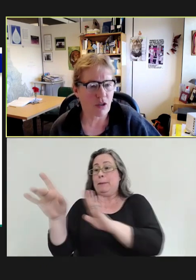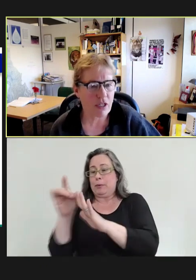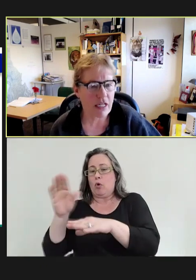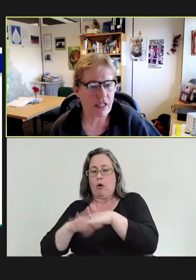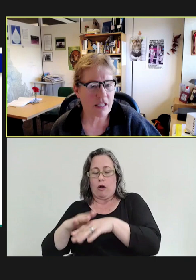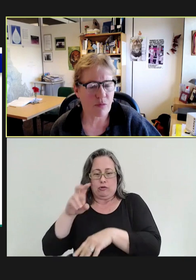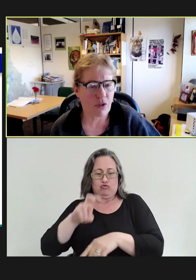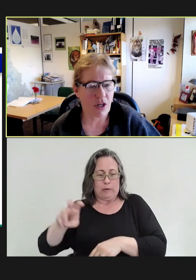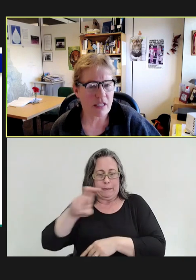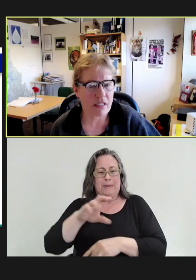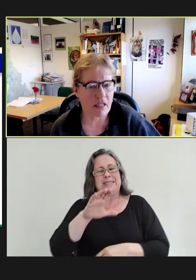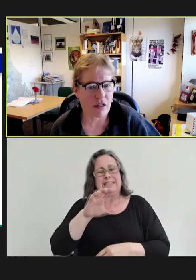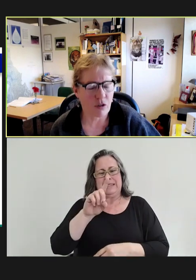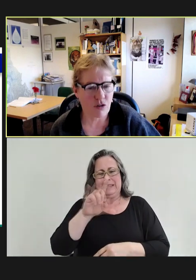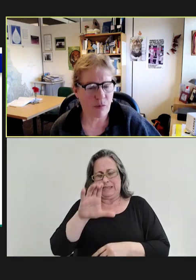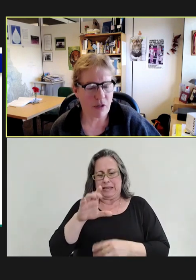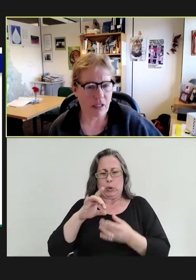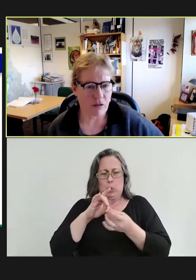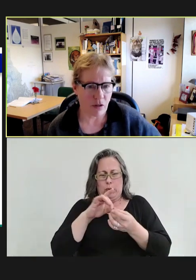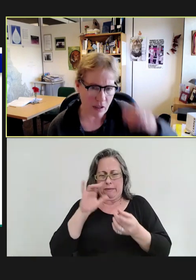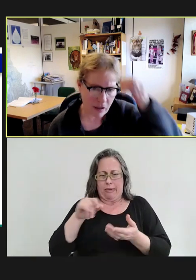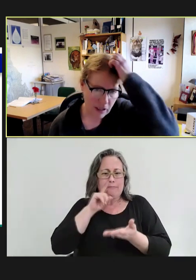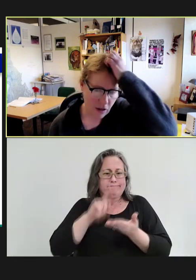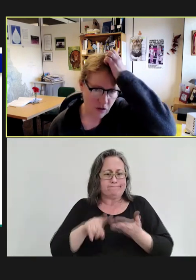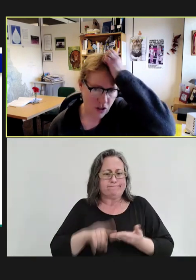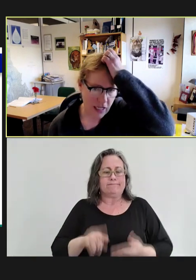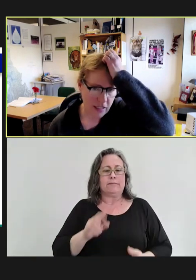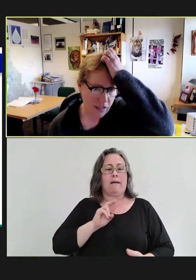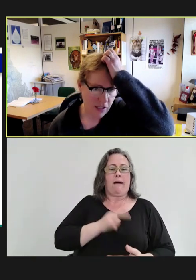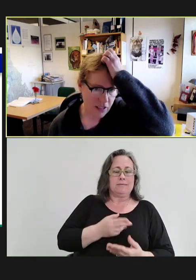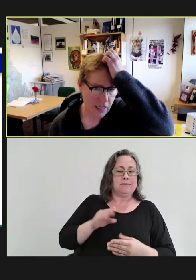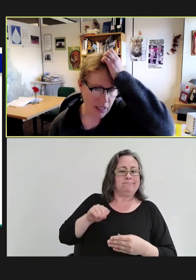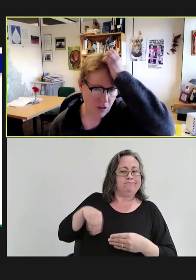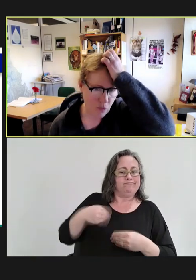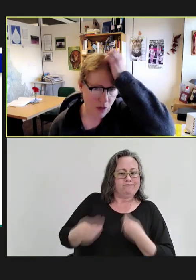coordinated this with us, contributing and other states investigating as well.